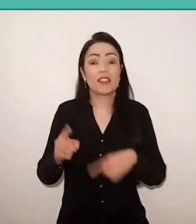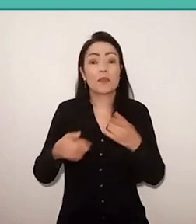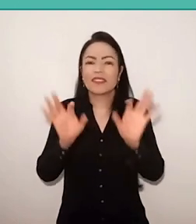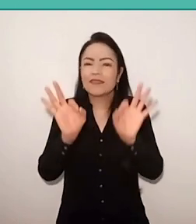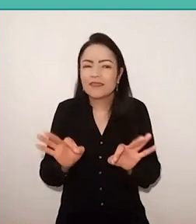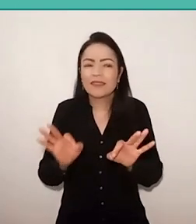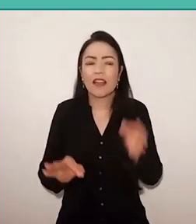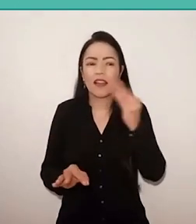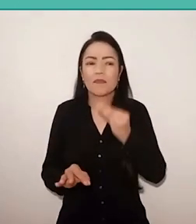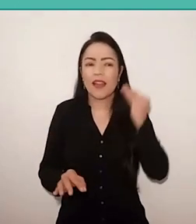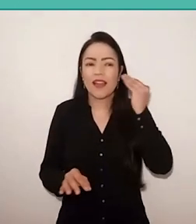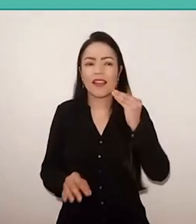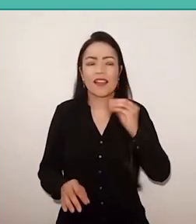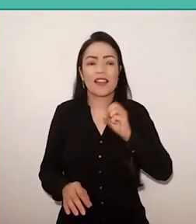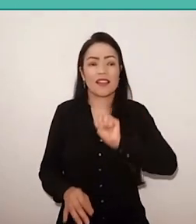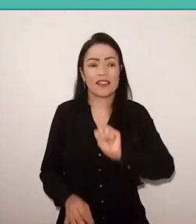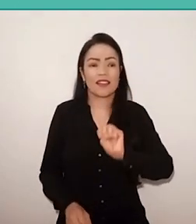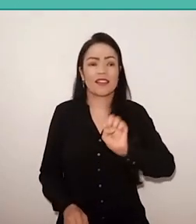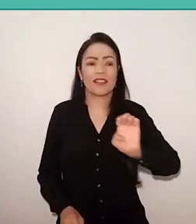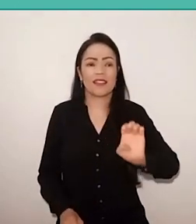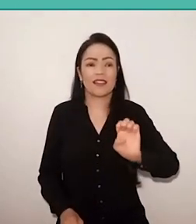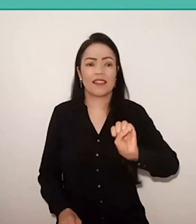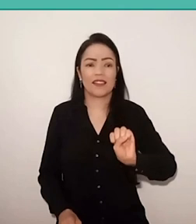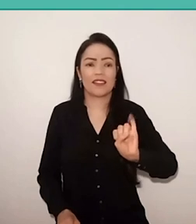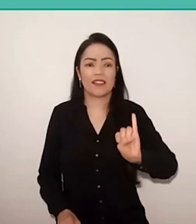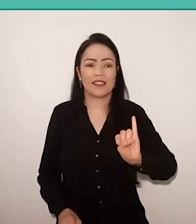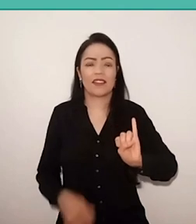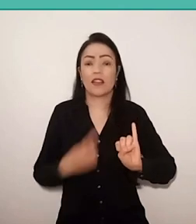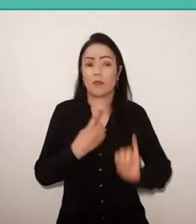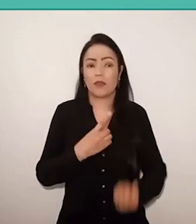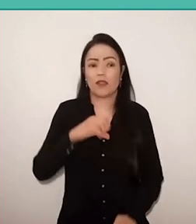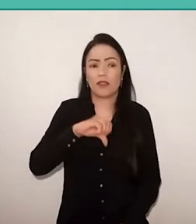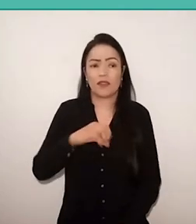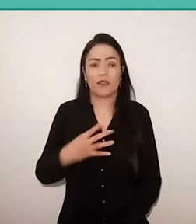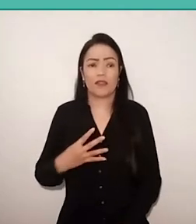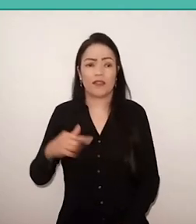from 1947. Paulo Freire graduates in Law in 1947